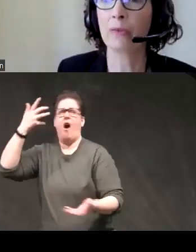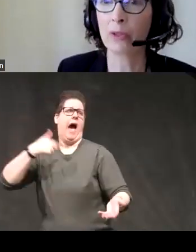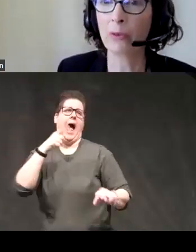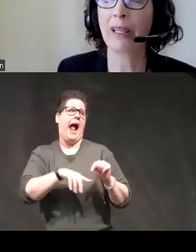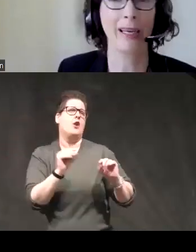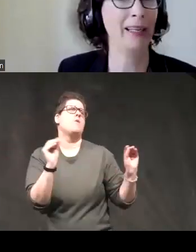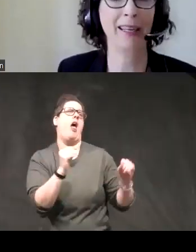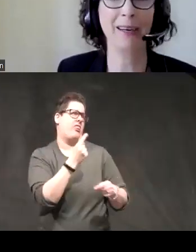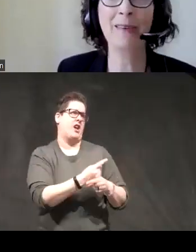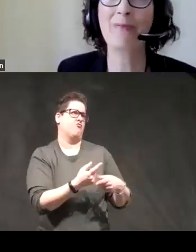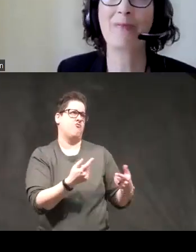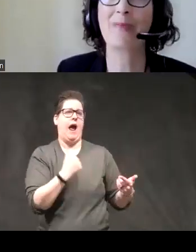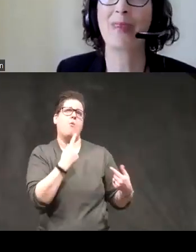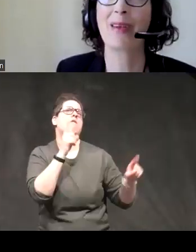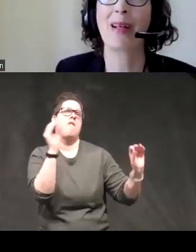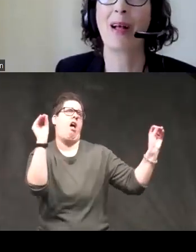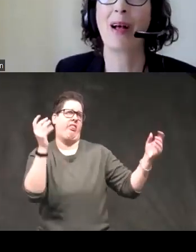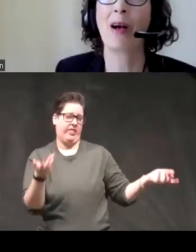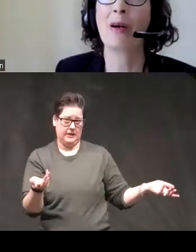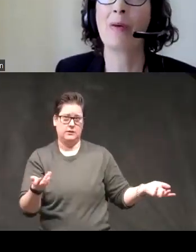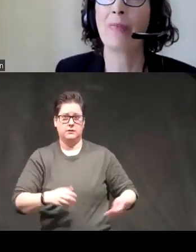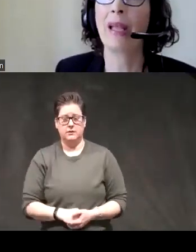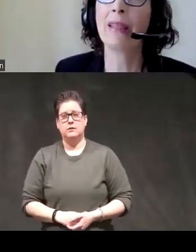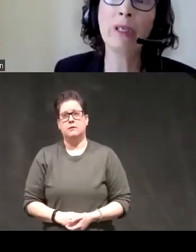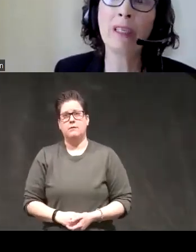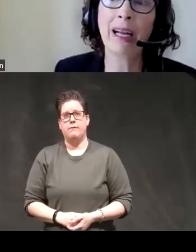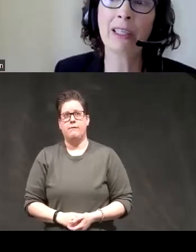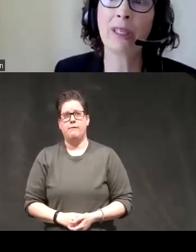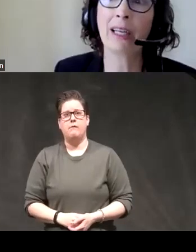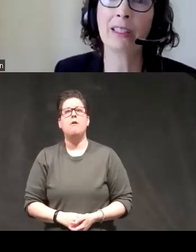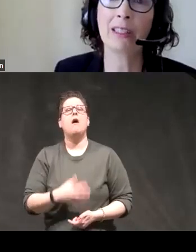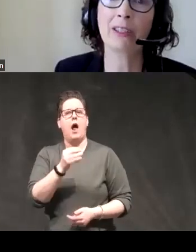do well at anything at all um and then we did factor analysis